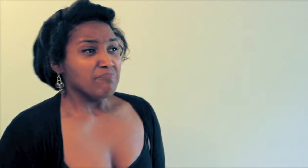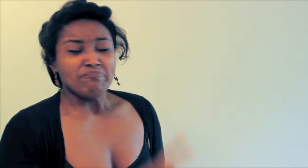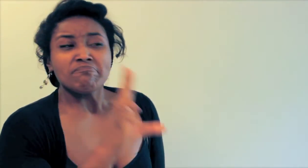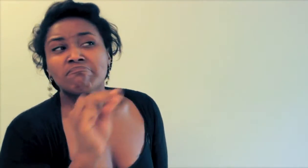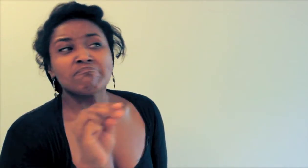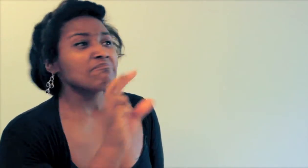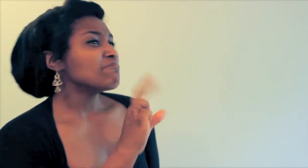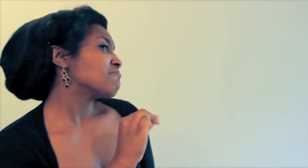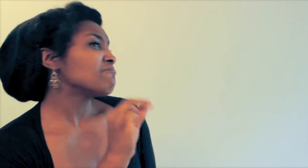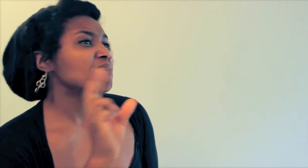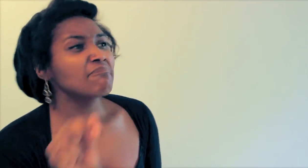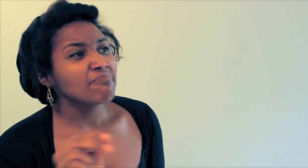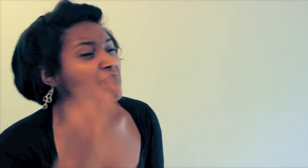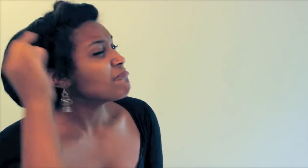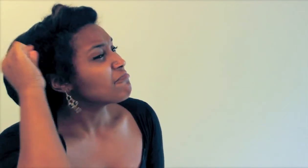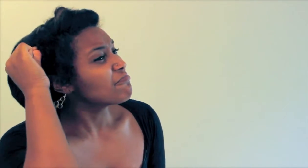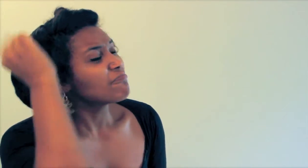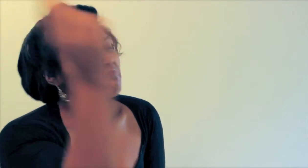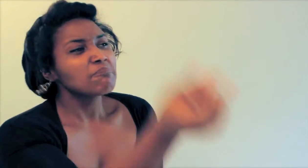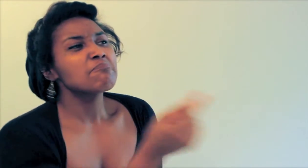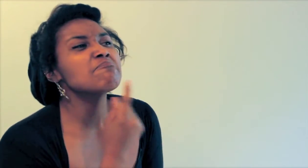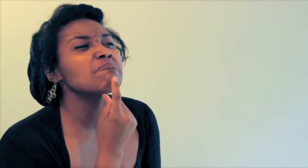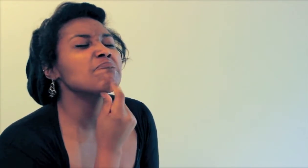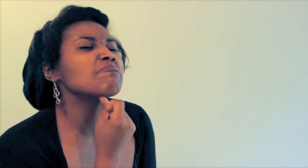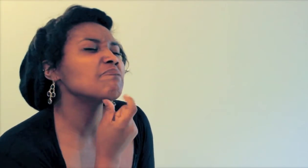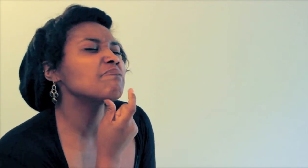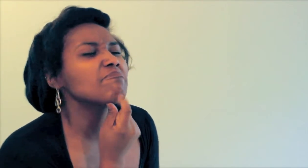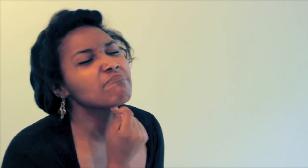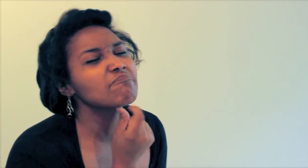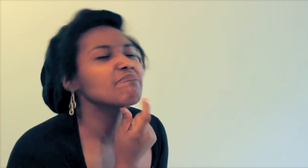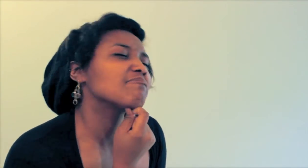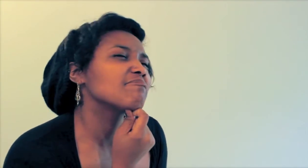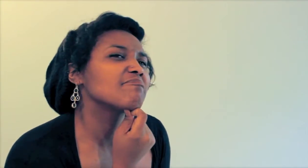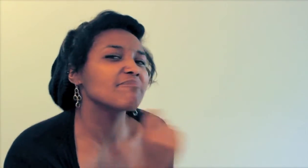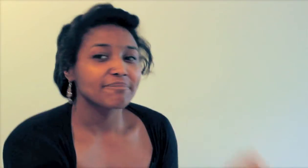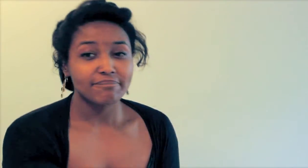NO! NO! Not on the hair on my chin!